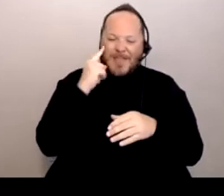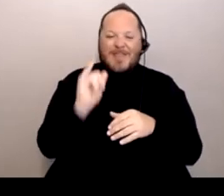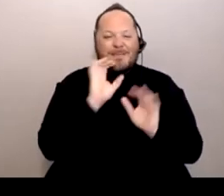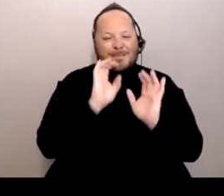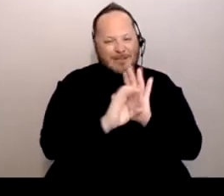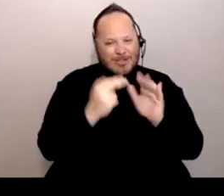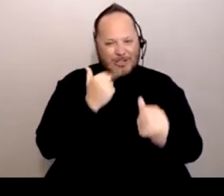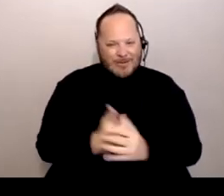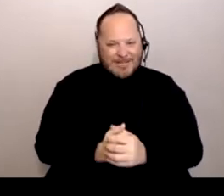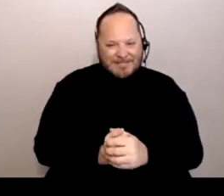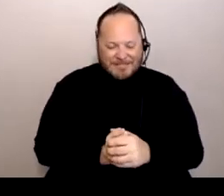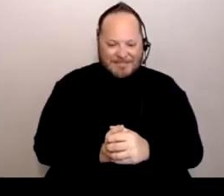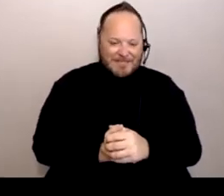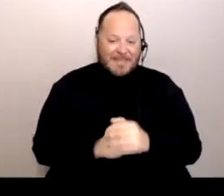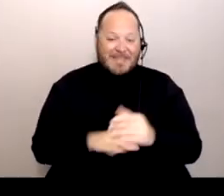So next slide please.